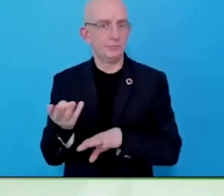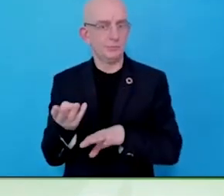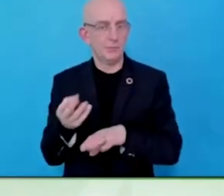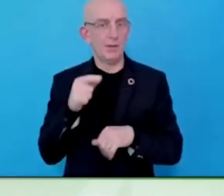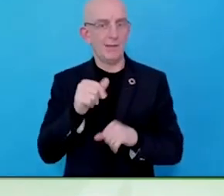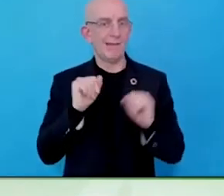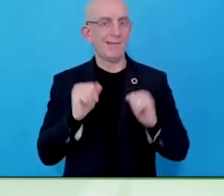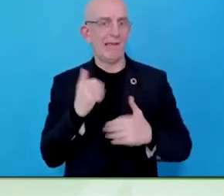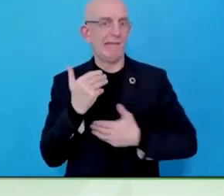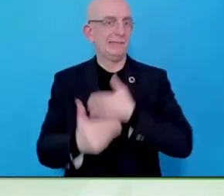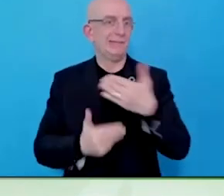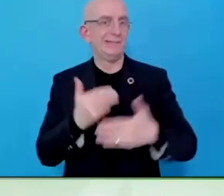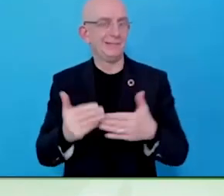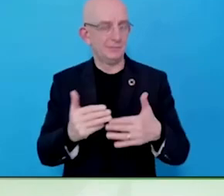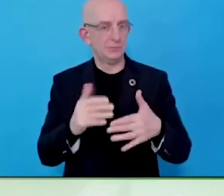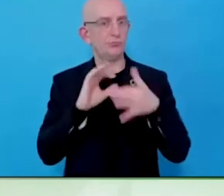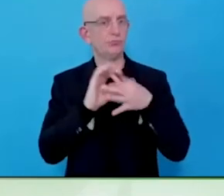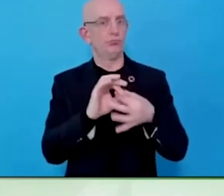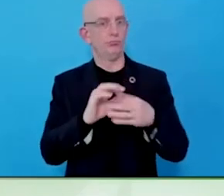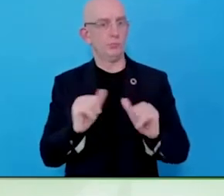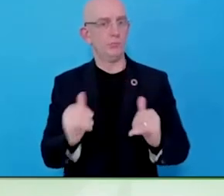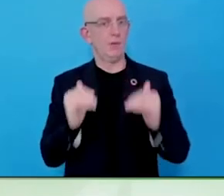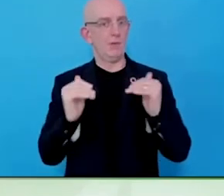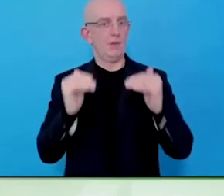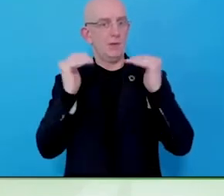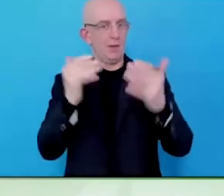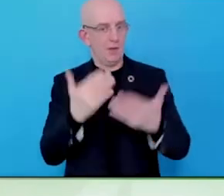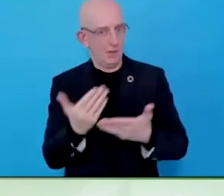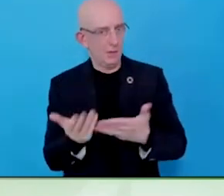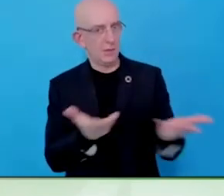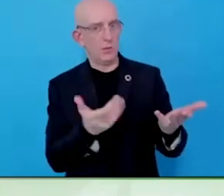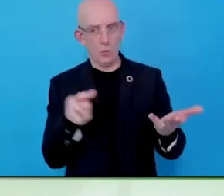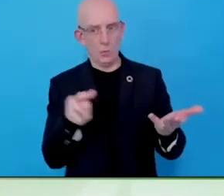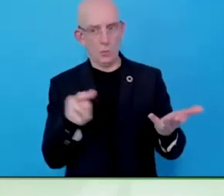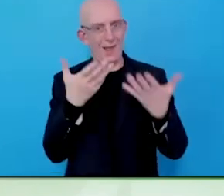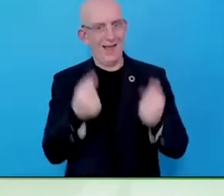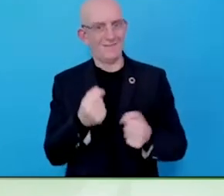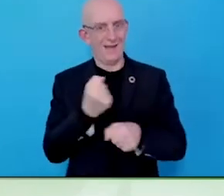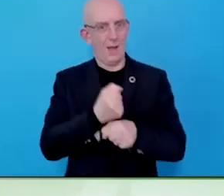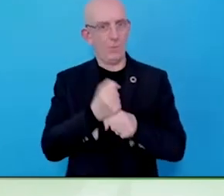So they started to come in as employees. Only to discover the team and I must have been trained to look at